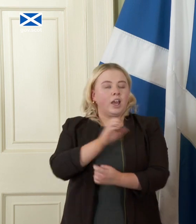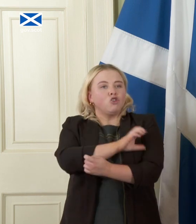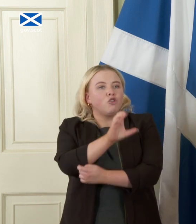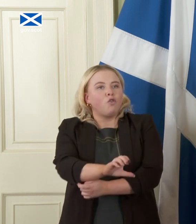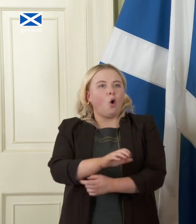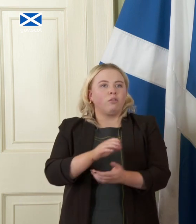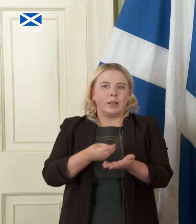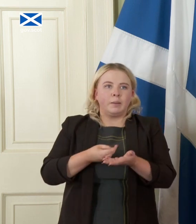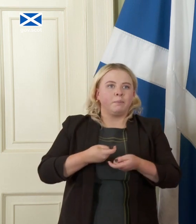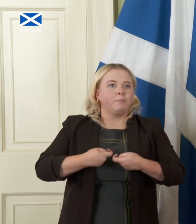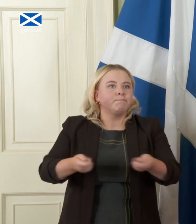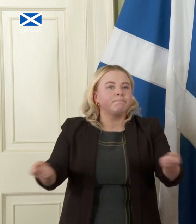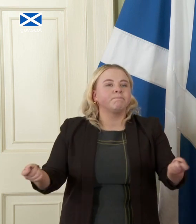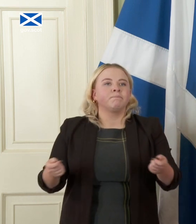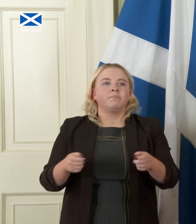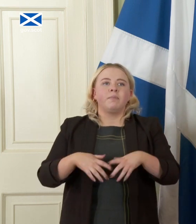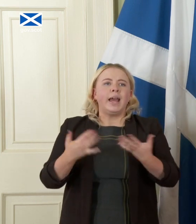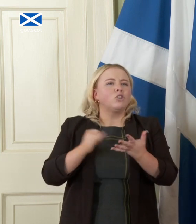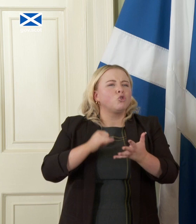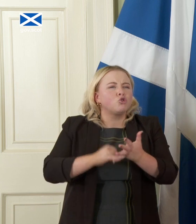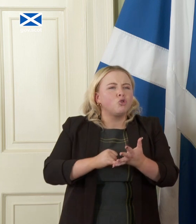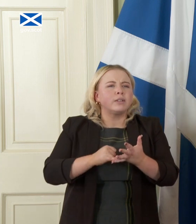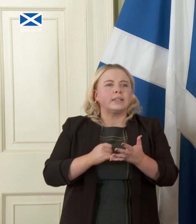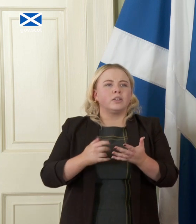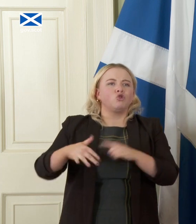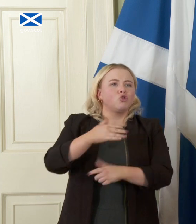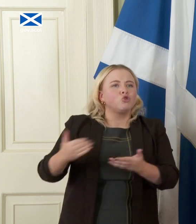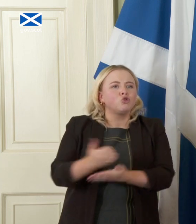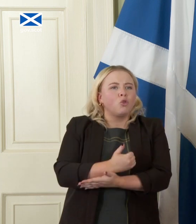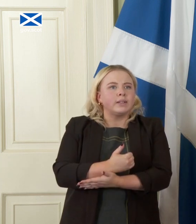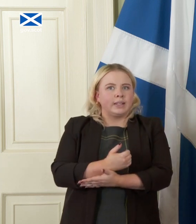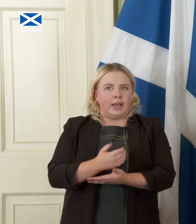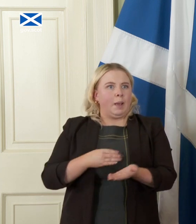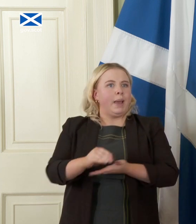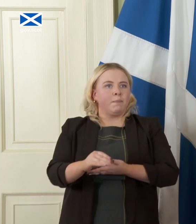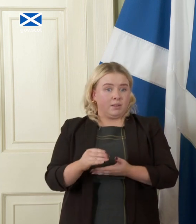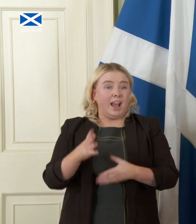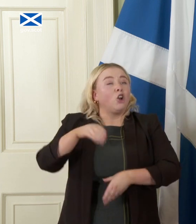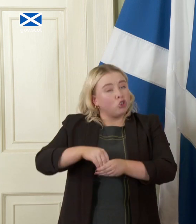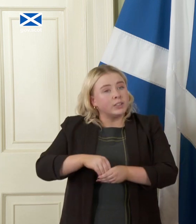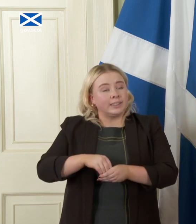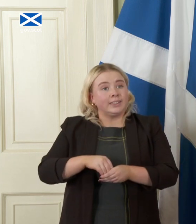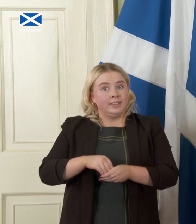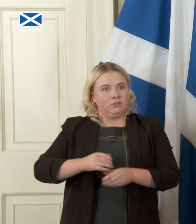all Social Security expenditure including the state pension so we will set out more detail